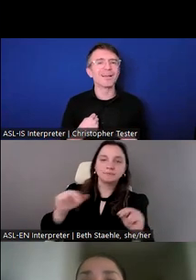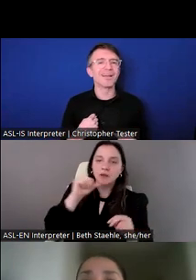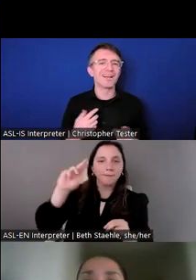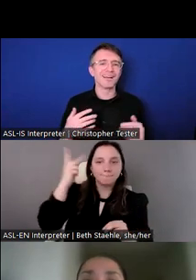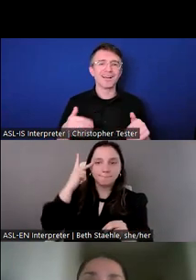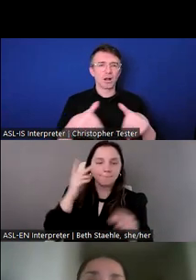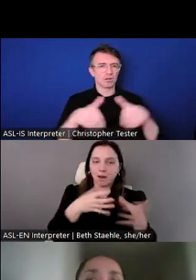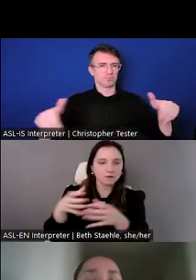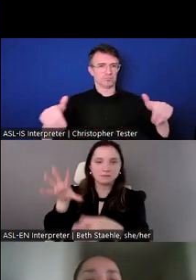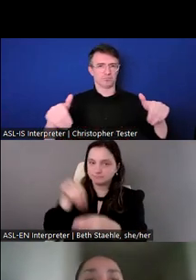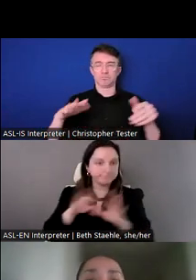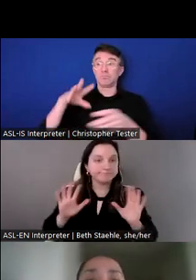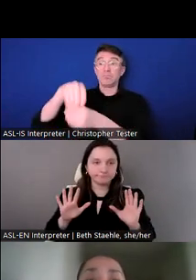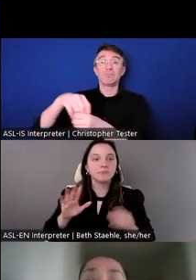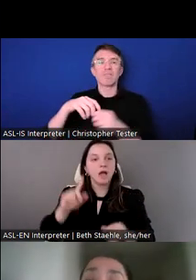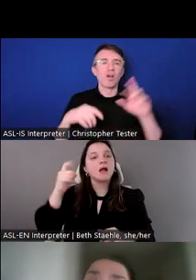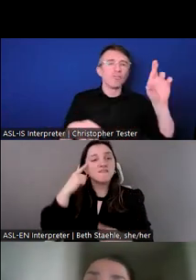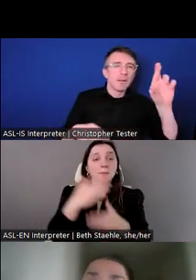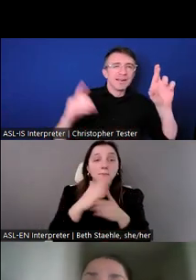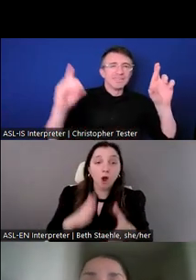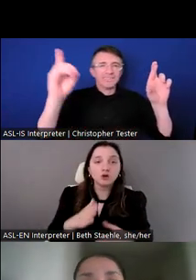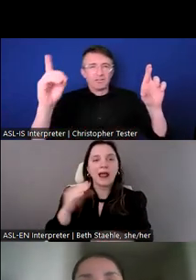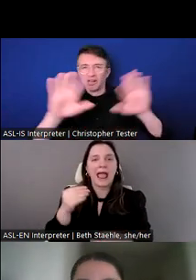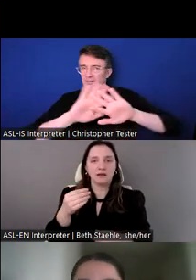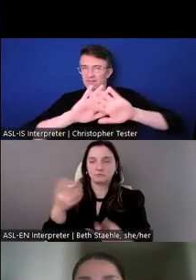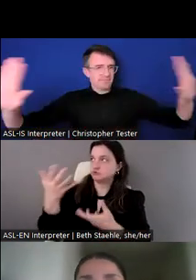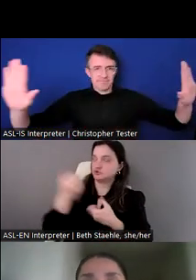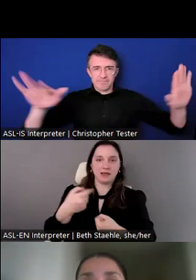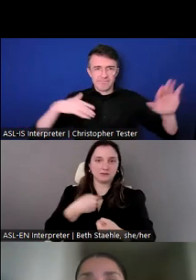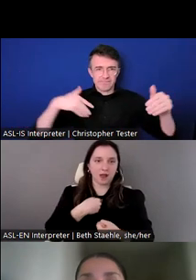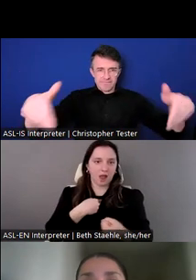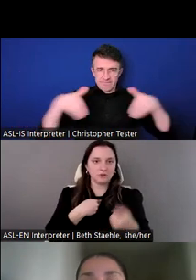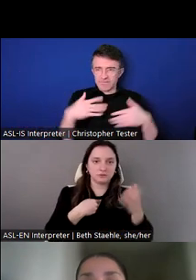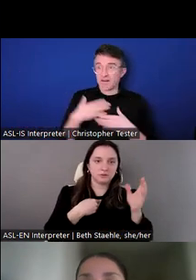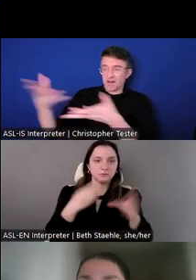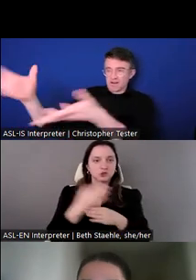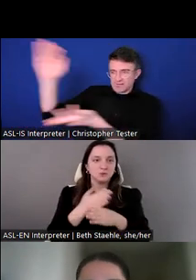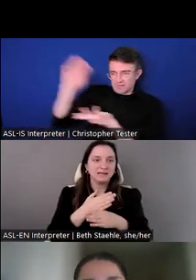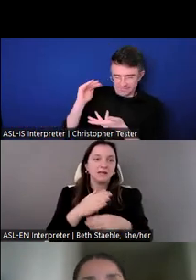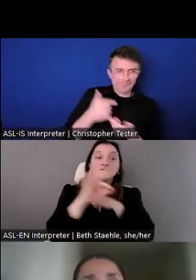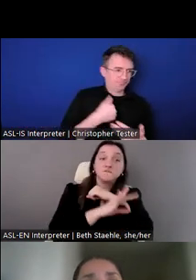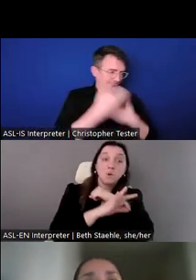intermediary among foreign governments, civil society, and U.S. government officials.